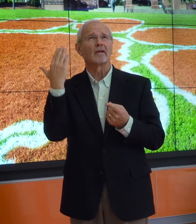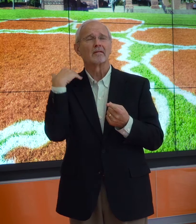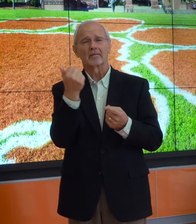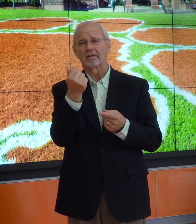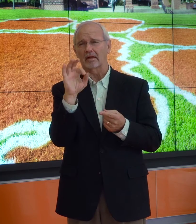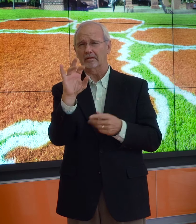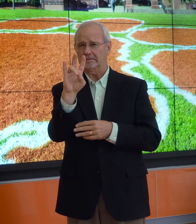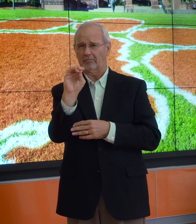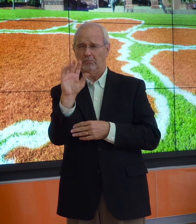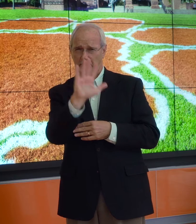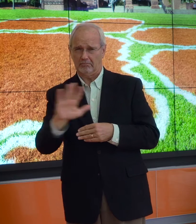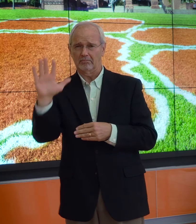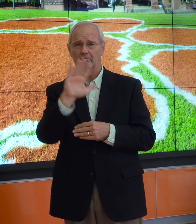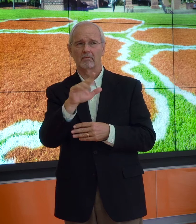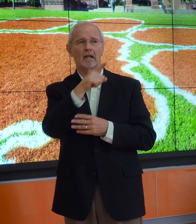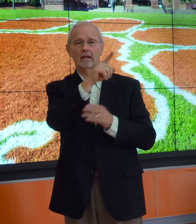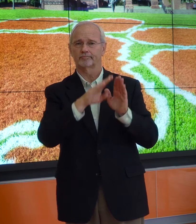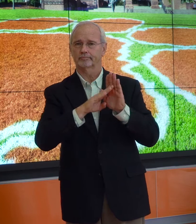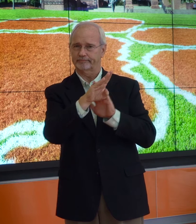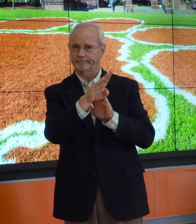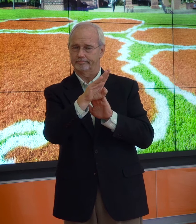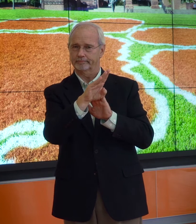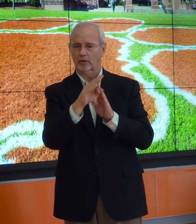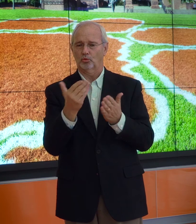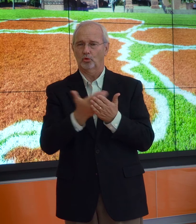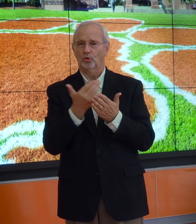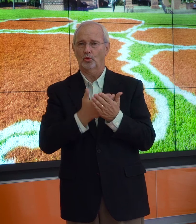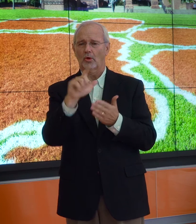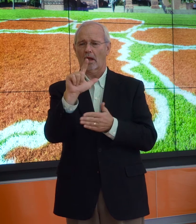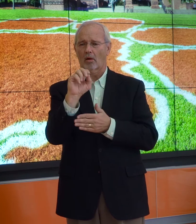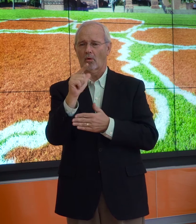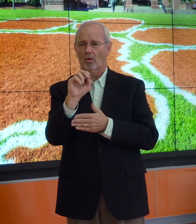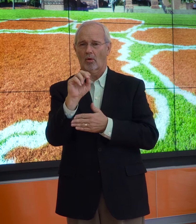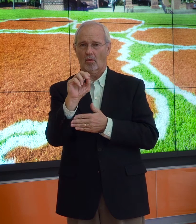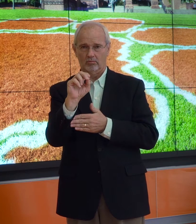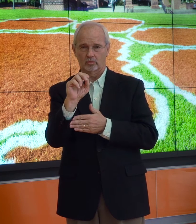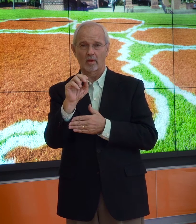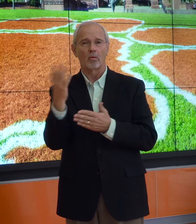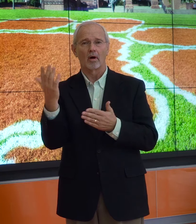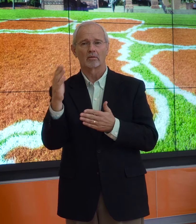Then in approximately 1970, they developed a new logo.